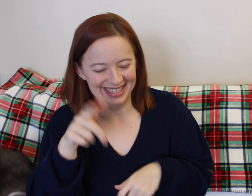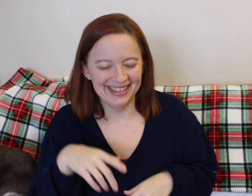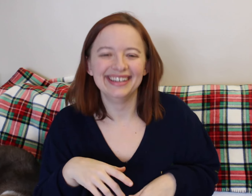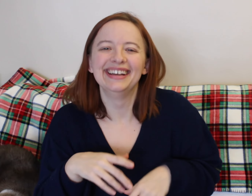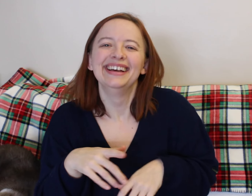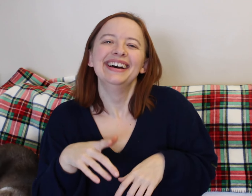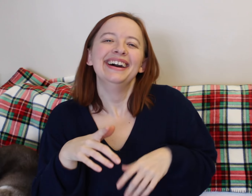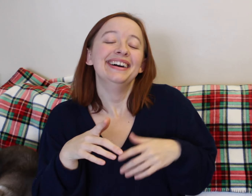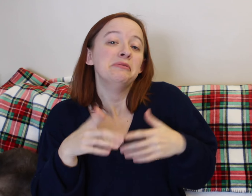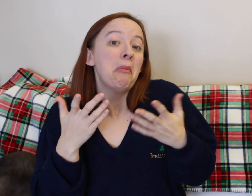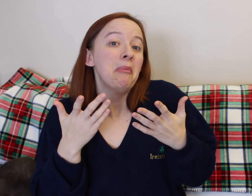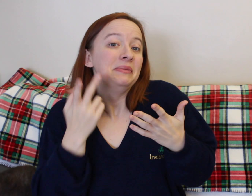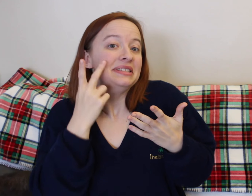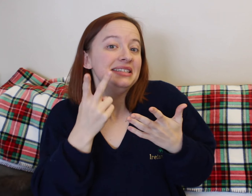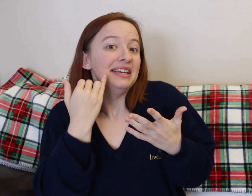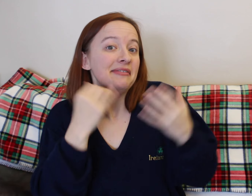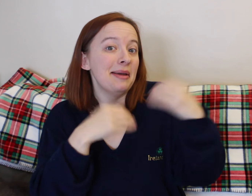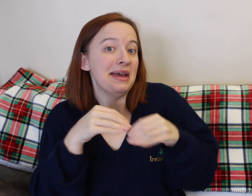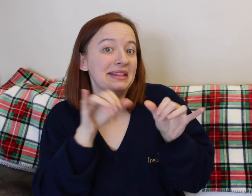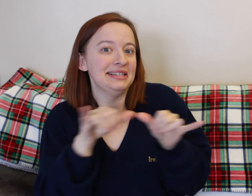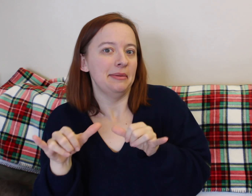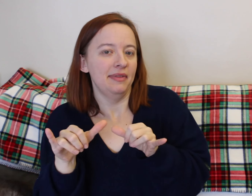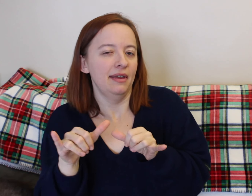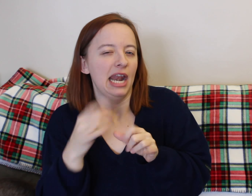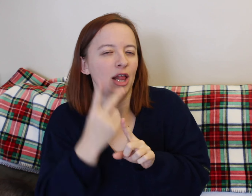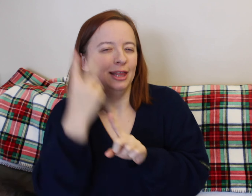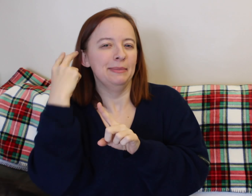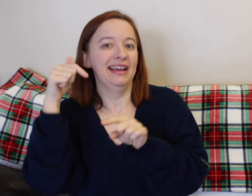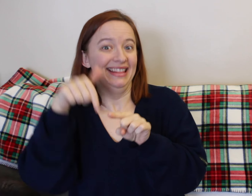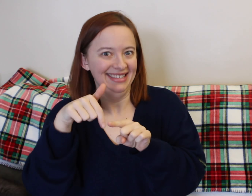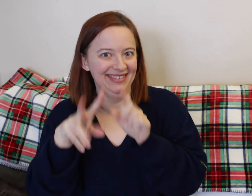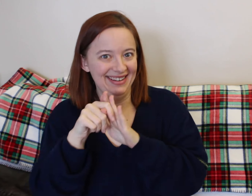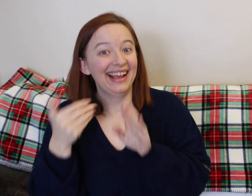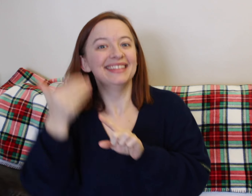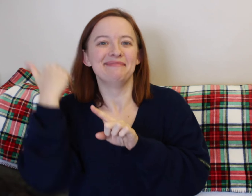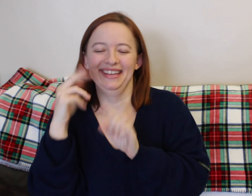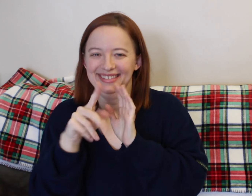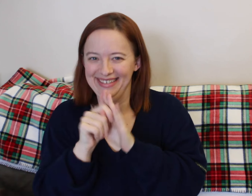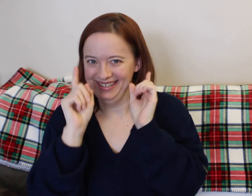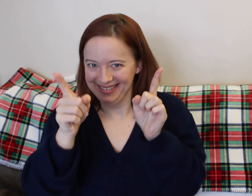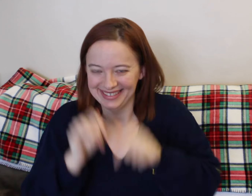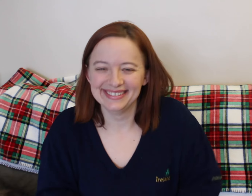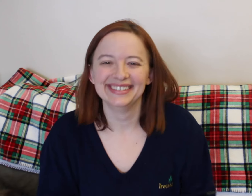Or if you're going to be birthing soon, what are the things that you're packing? Are they different than mine? Let me know!